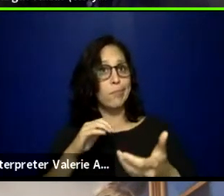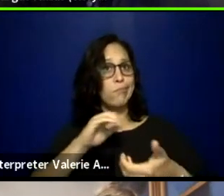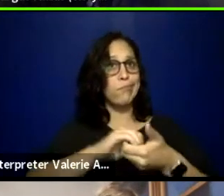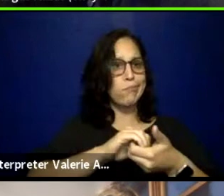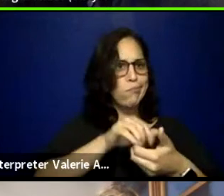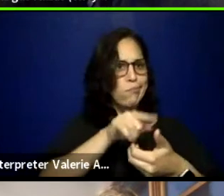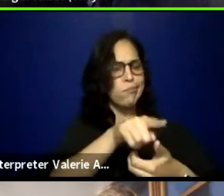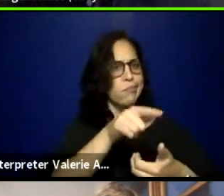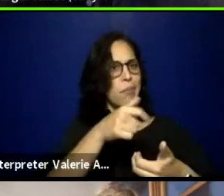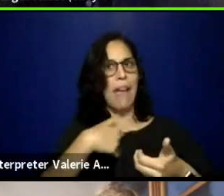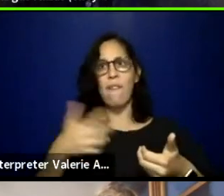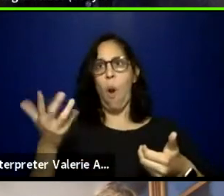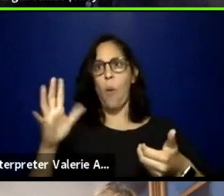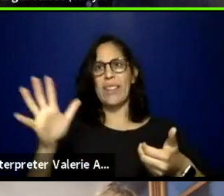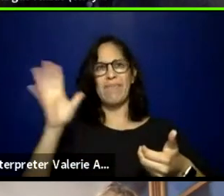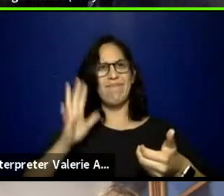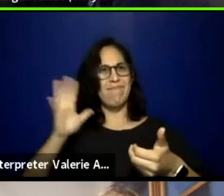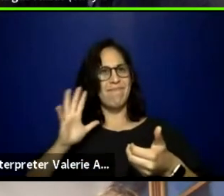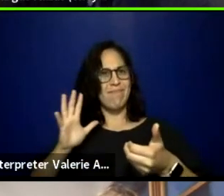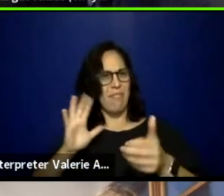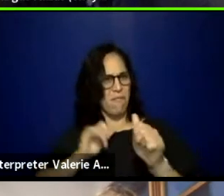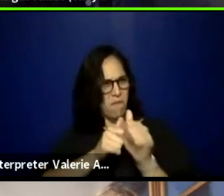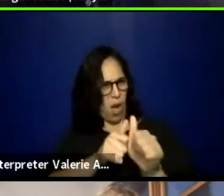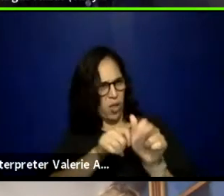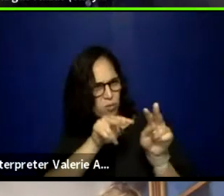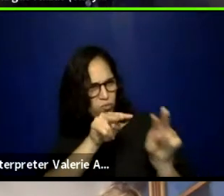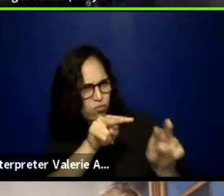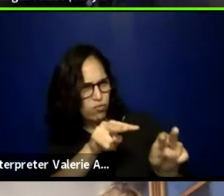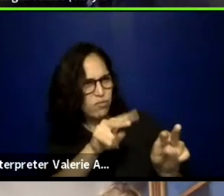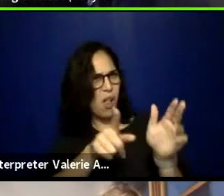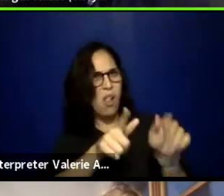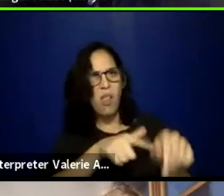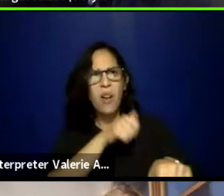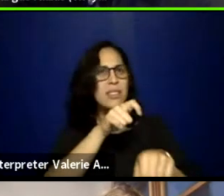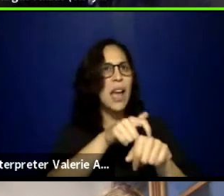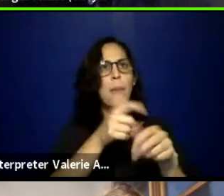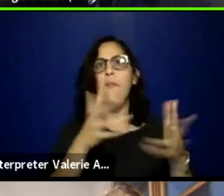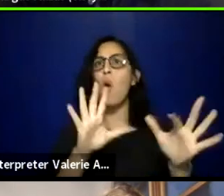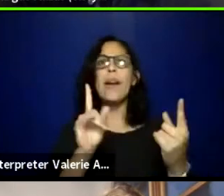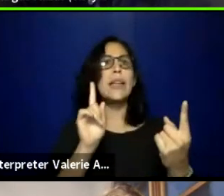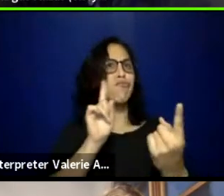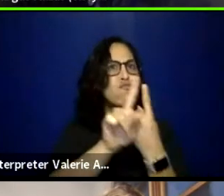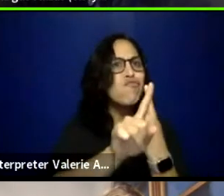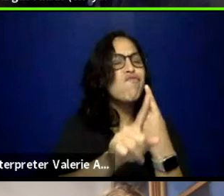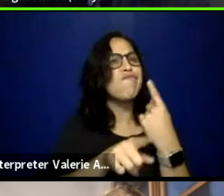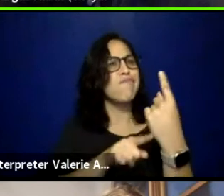people that I have intersected with, people that I have worked with, whether individually